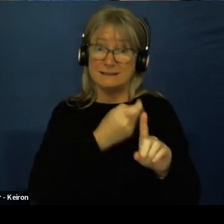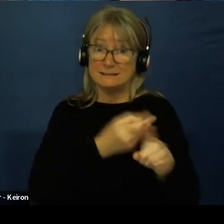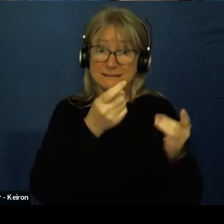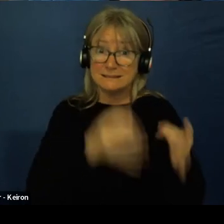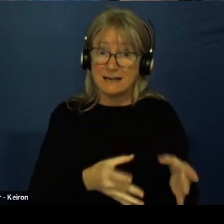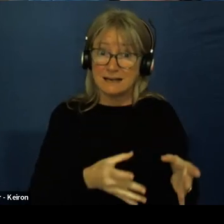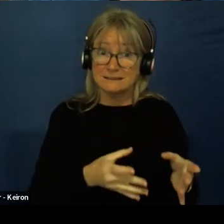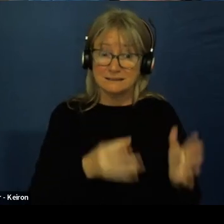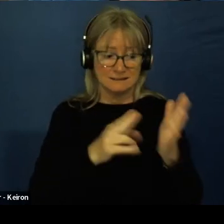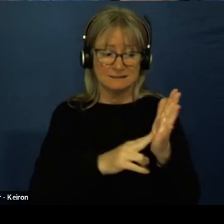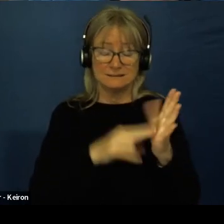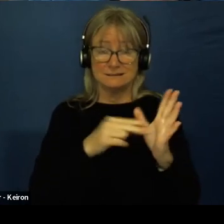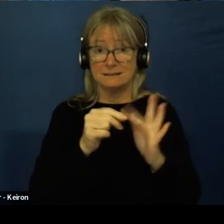three.